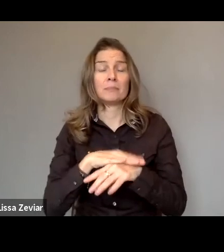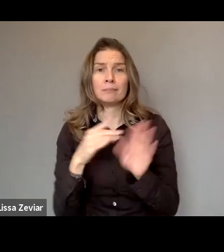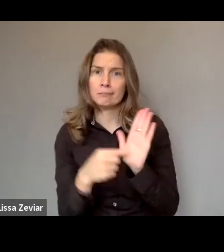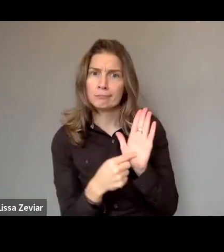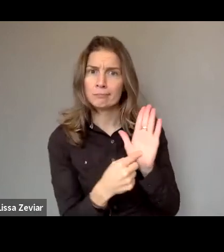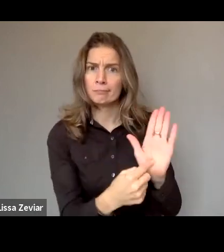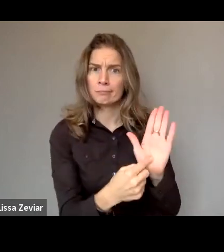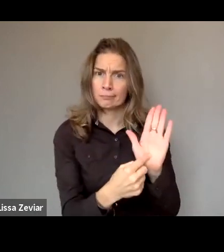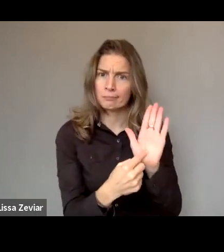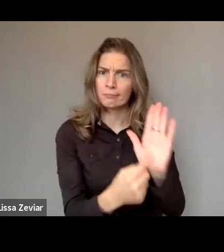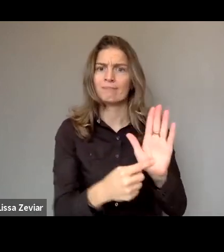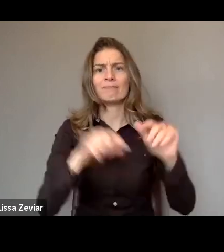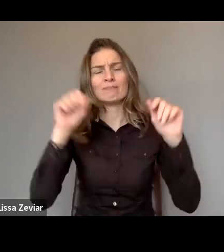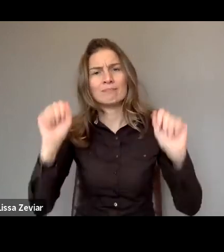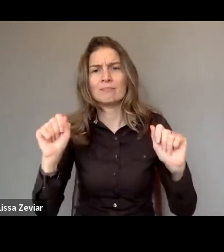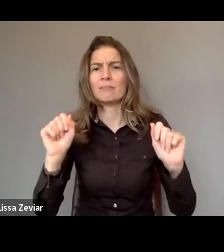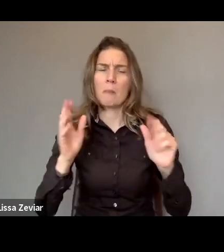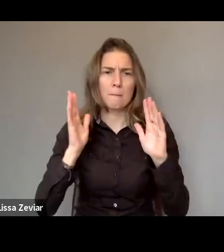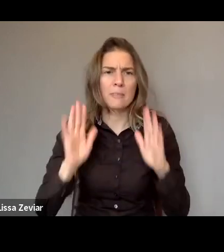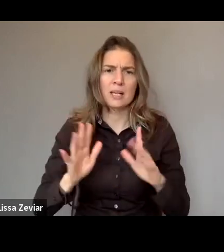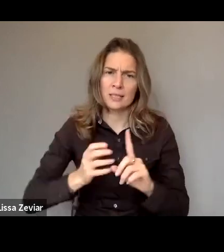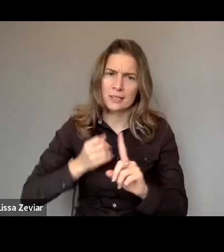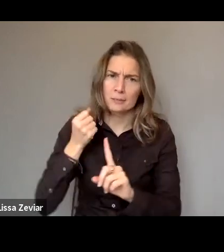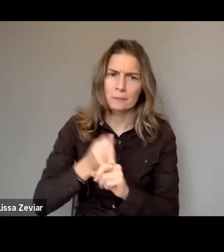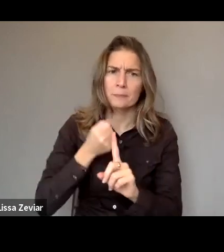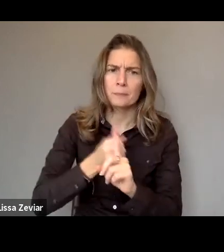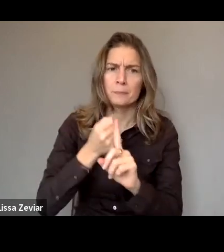everything we can to assure protection